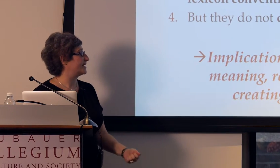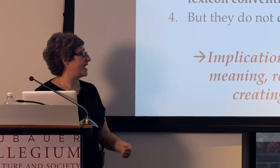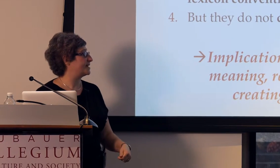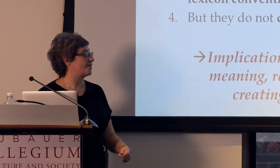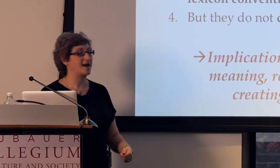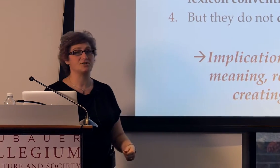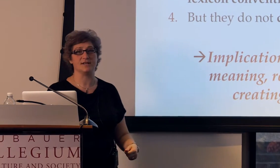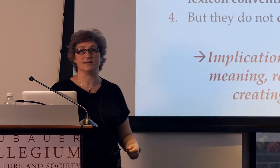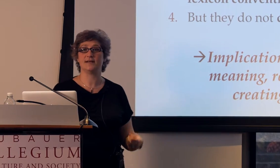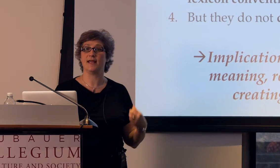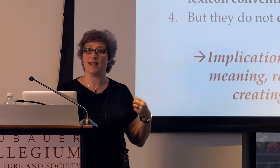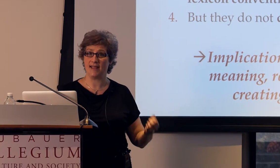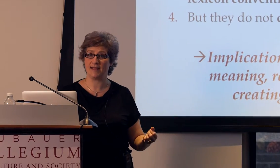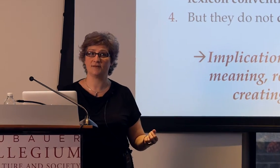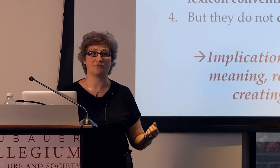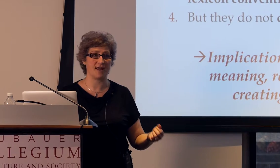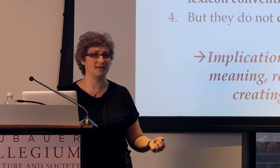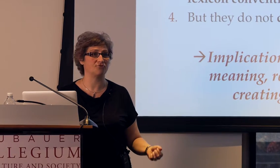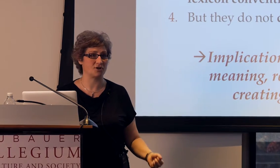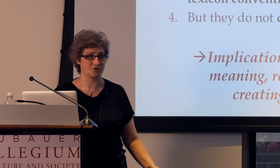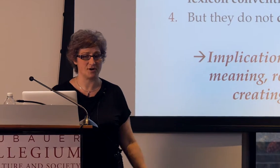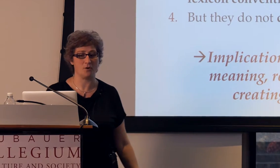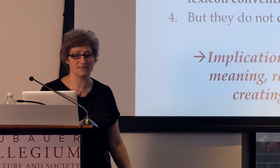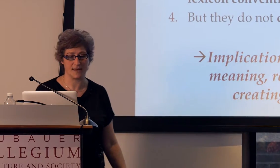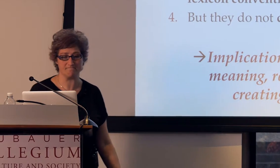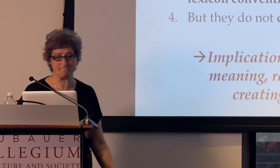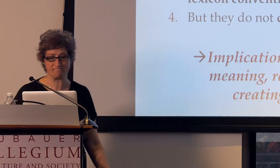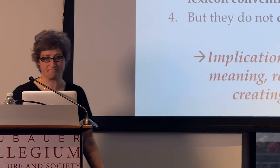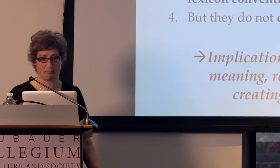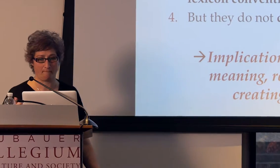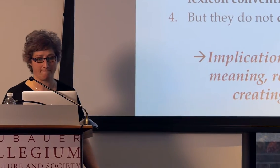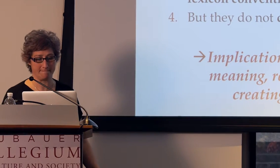and interaction in creating structure in homesign.